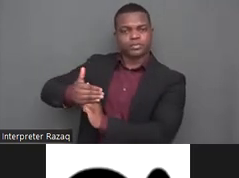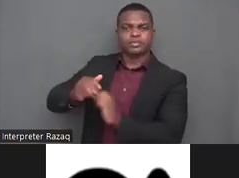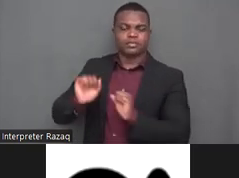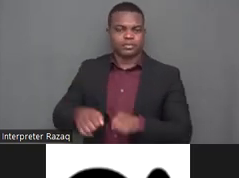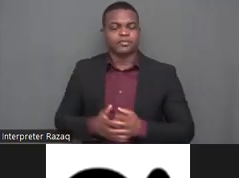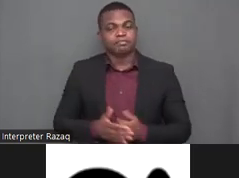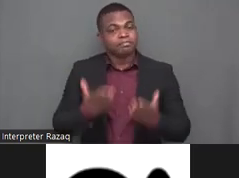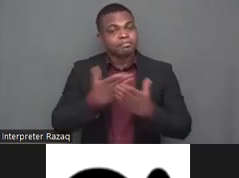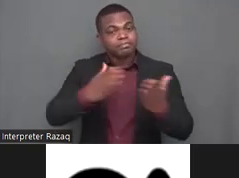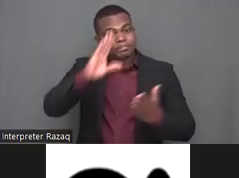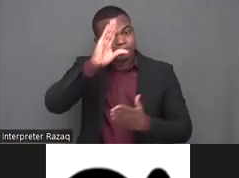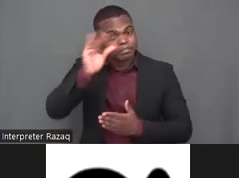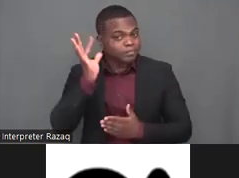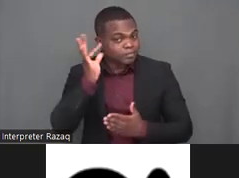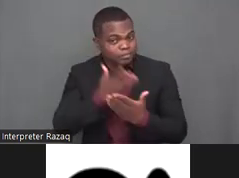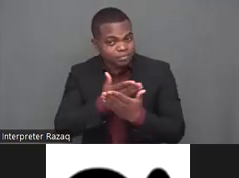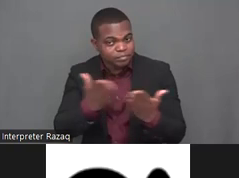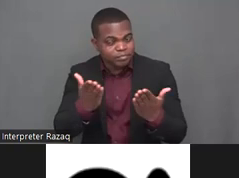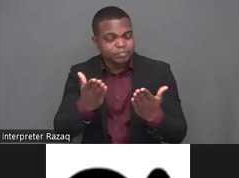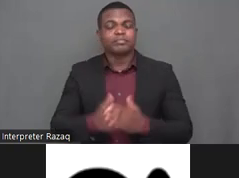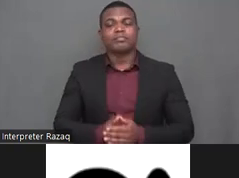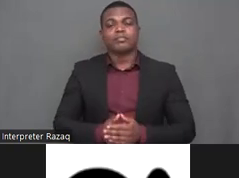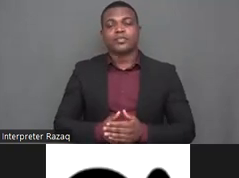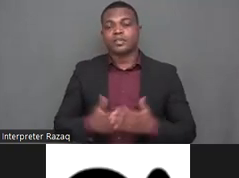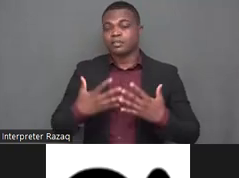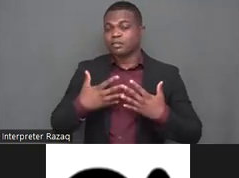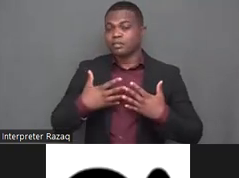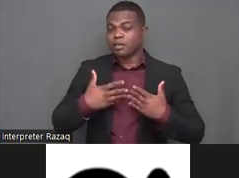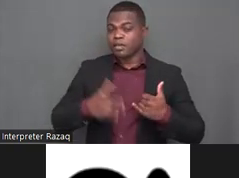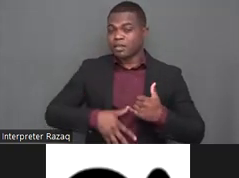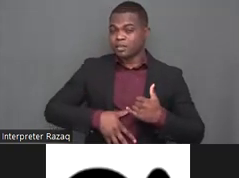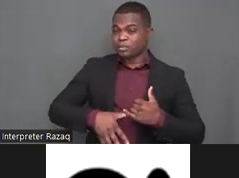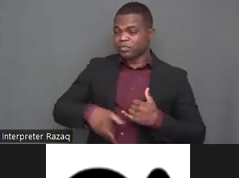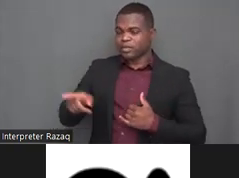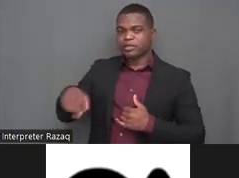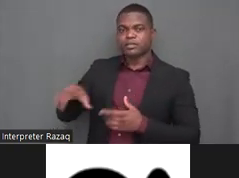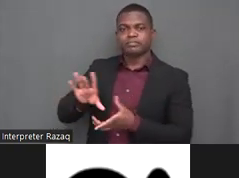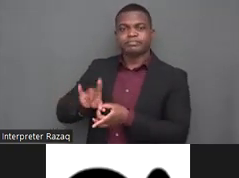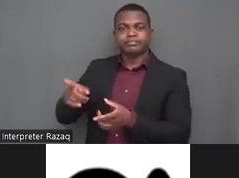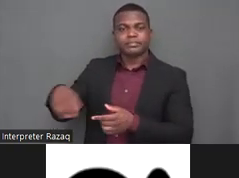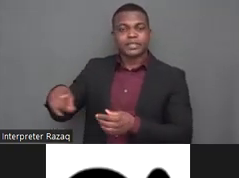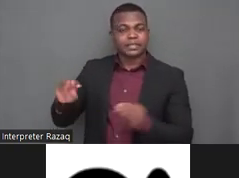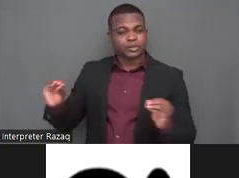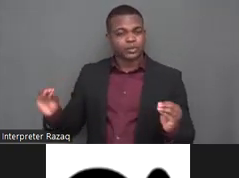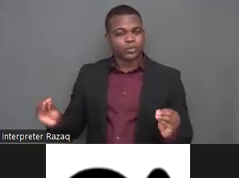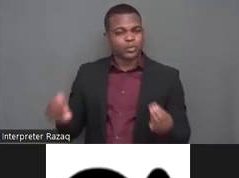prevent mother and baby mortality and to prevent disability are very lacking in indonesia this is